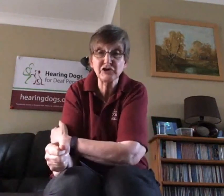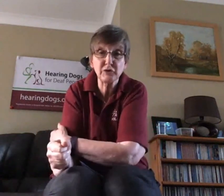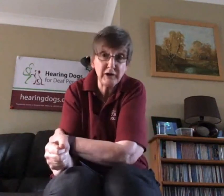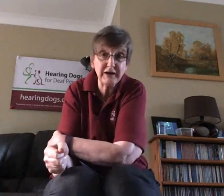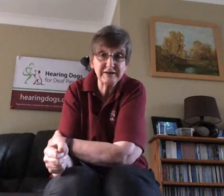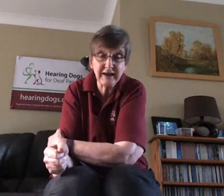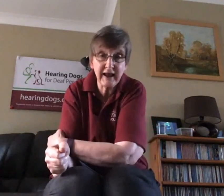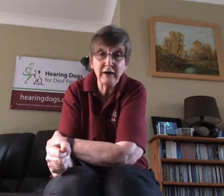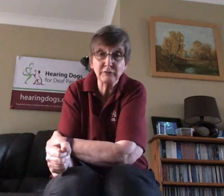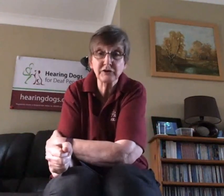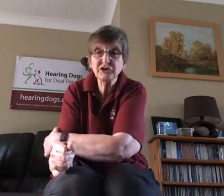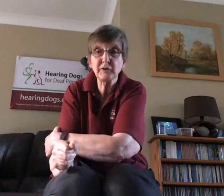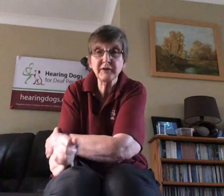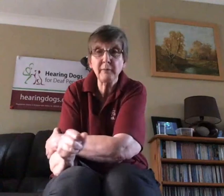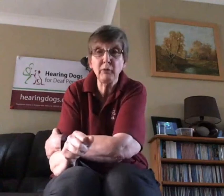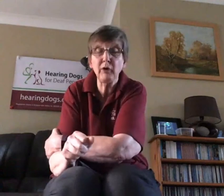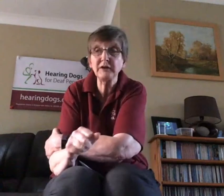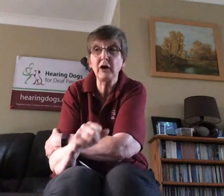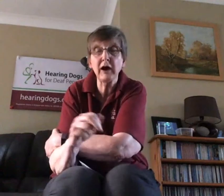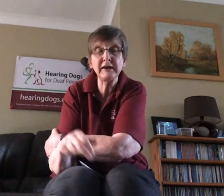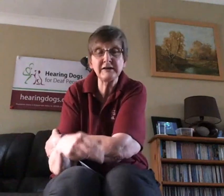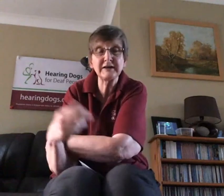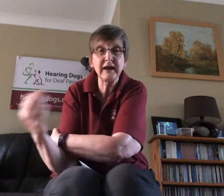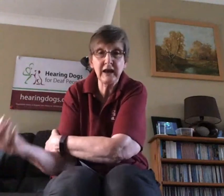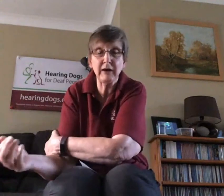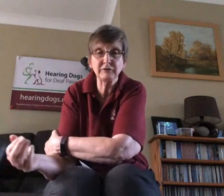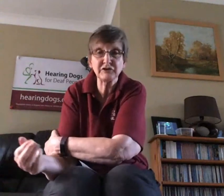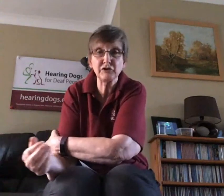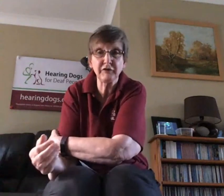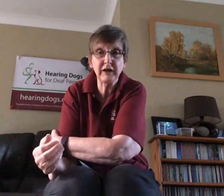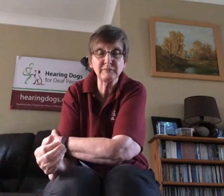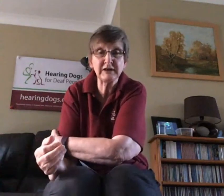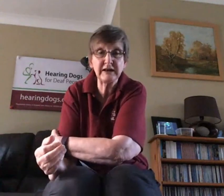we need to get out, so at that point I need to get him out it's not for him to lead me